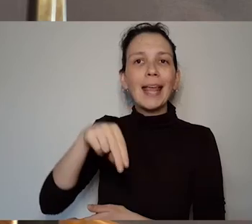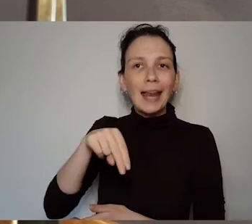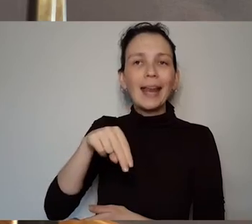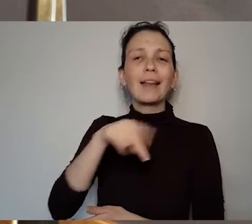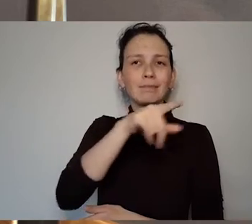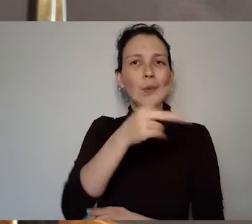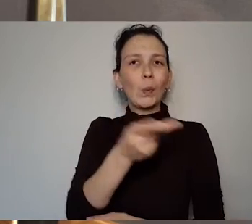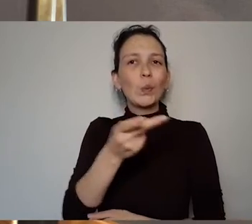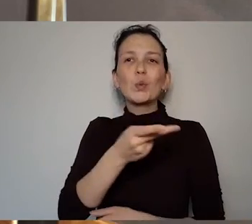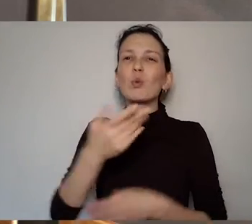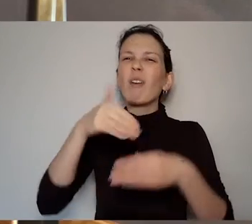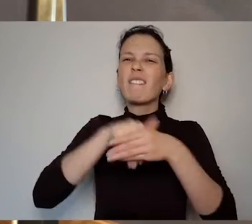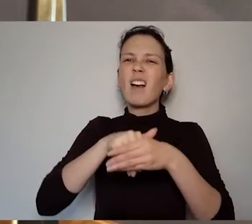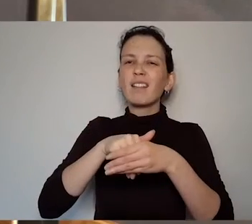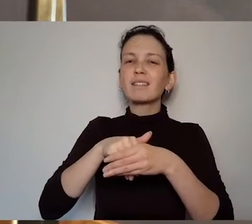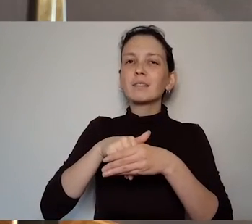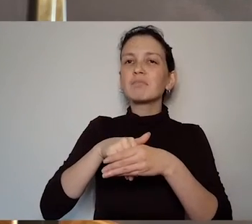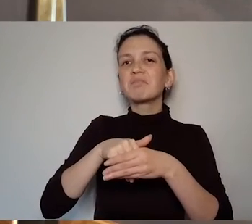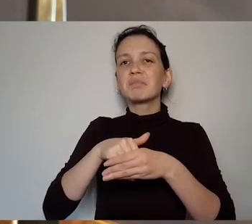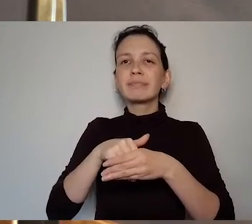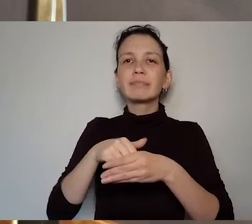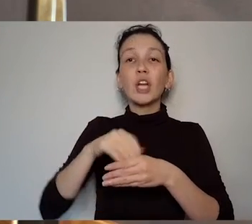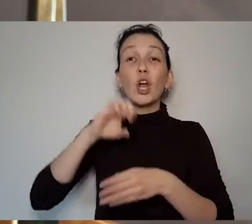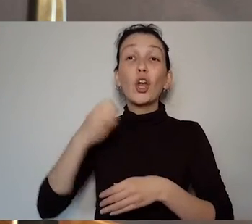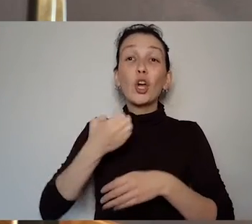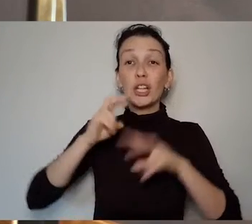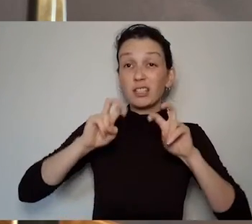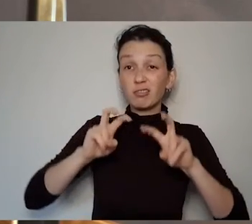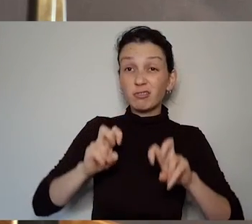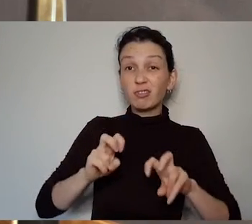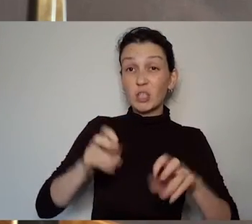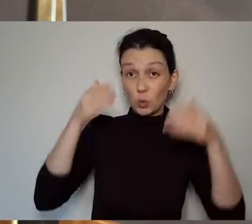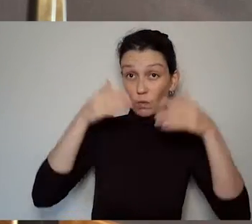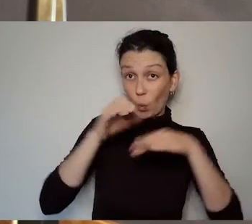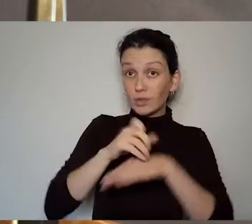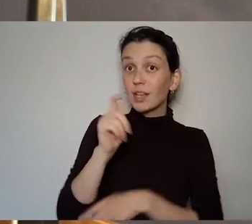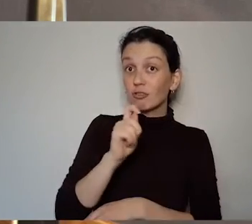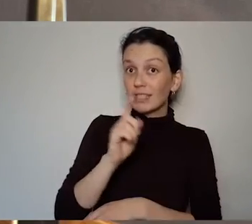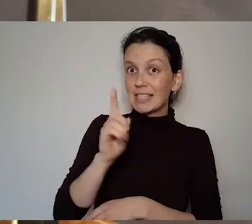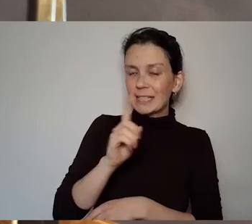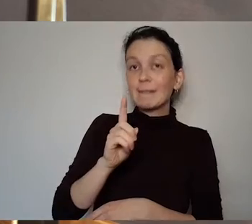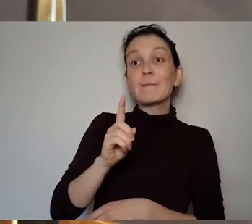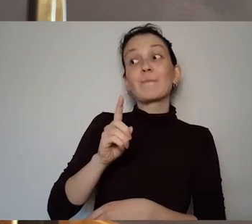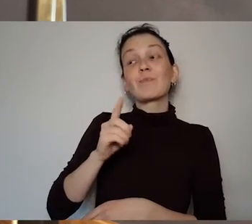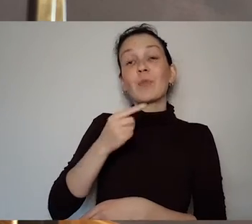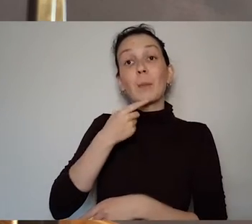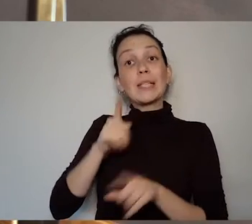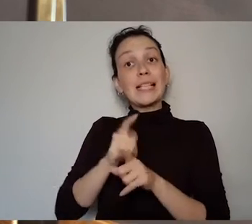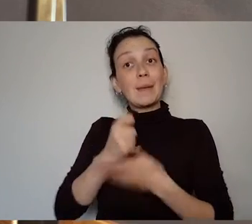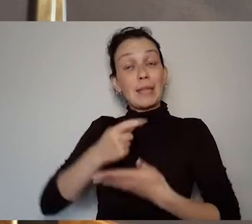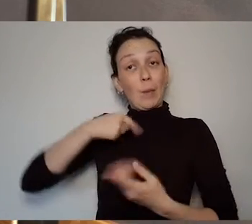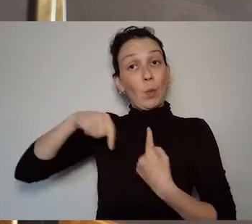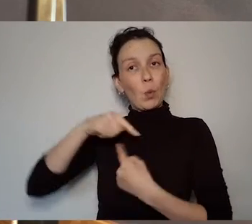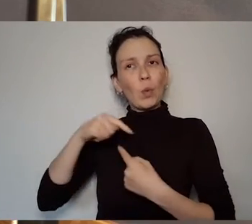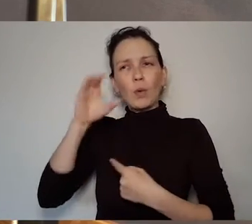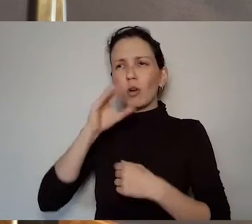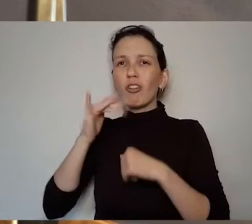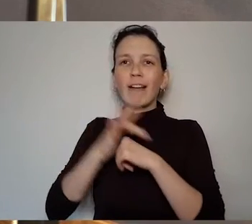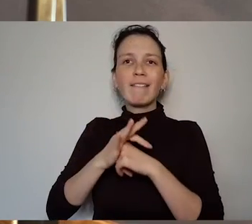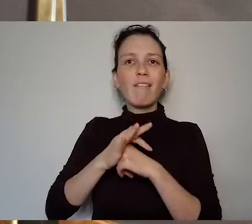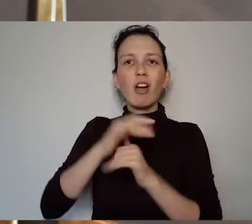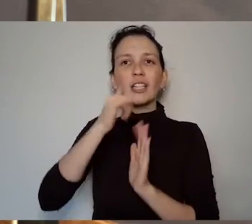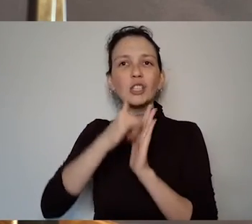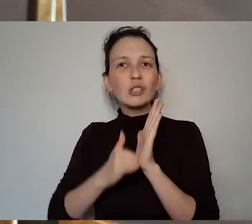research around Deevy and we were looking for a text to work on with our Theatre Studies students. So we